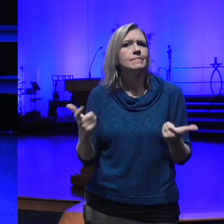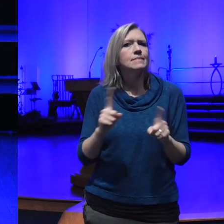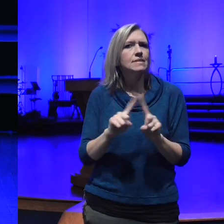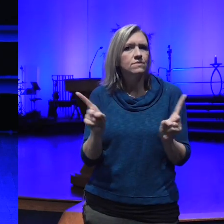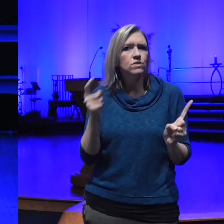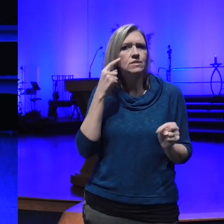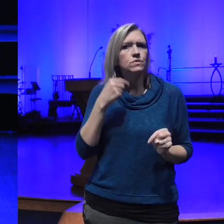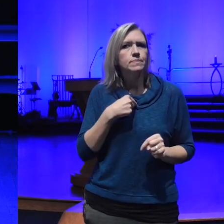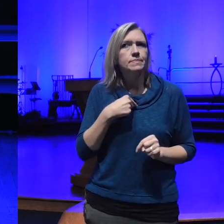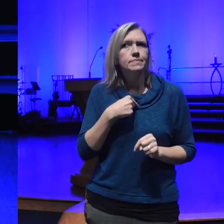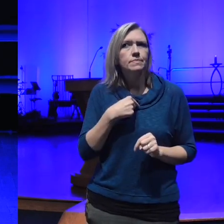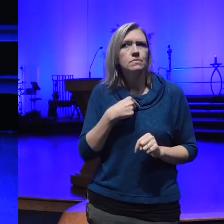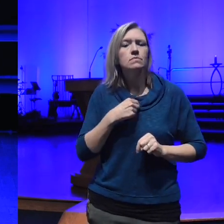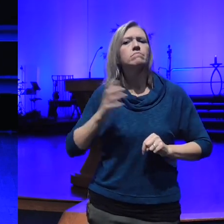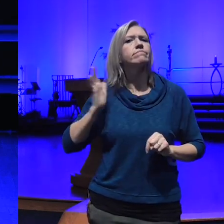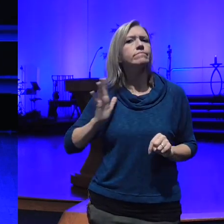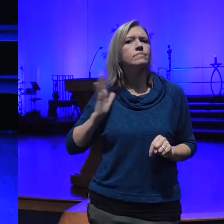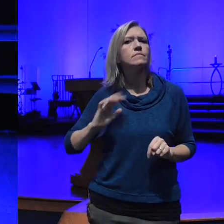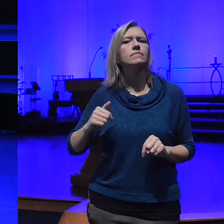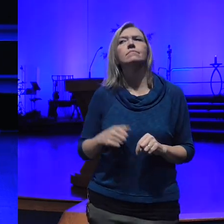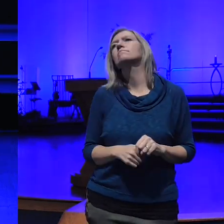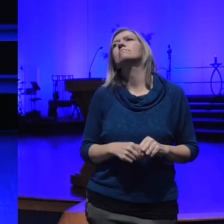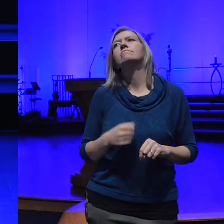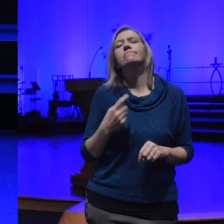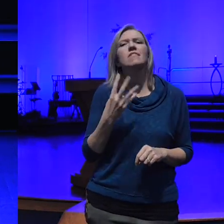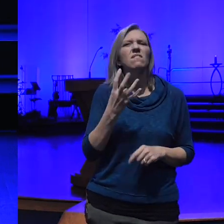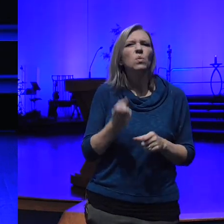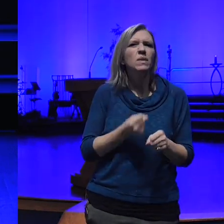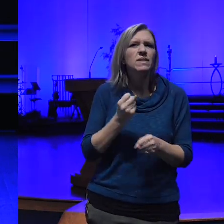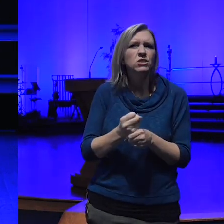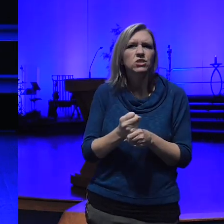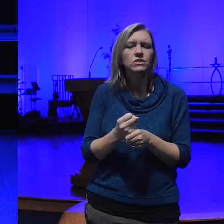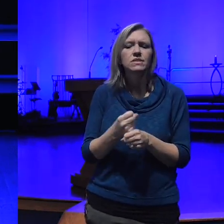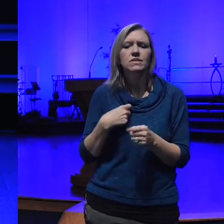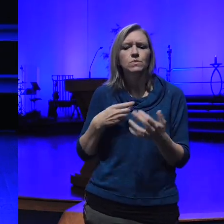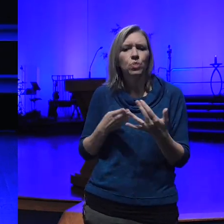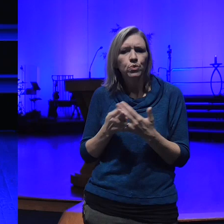through a period in the last four years where there was a lot of death and destruction in my